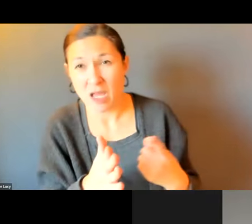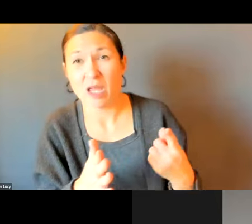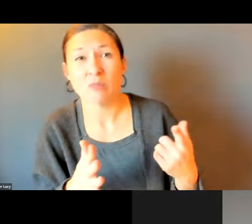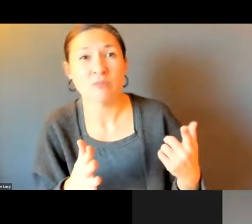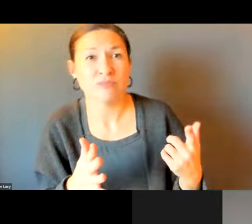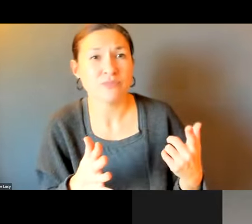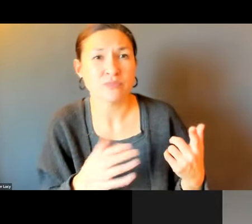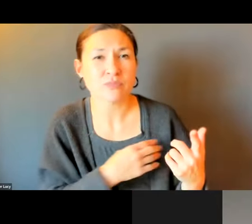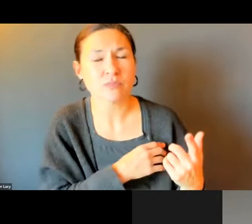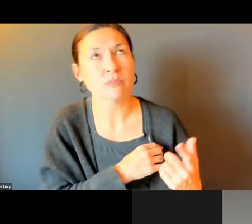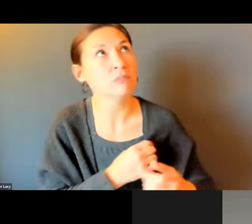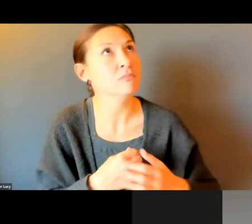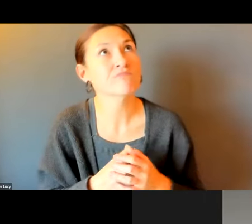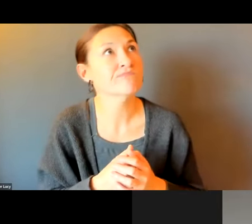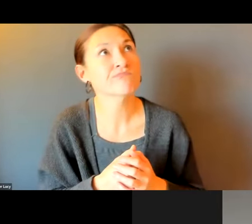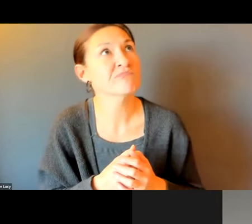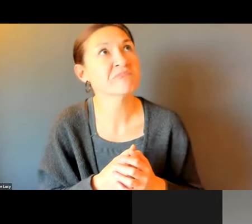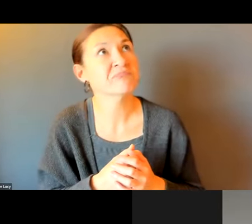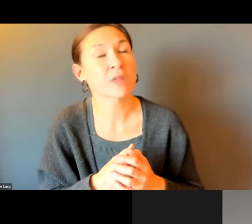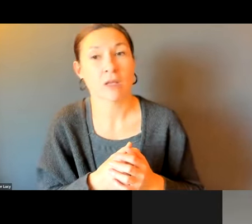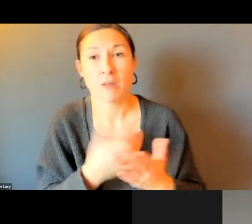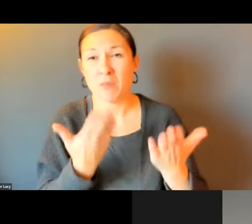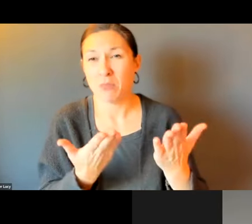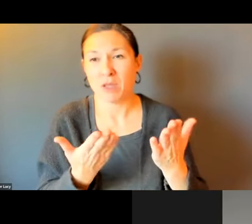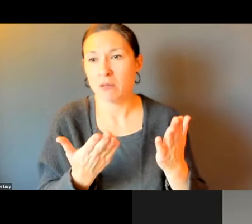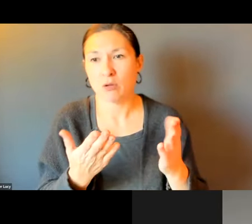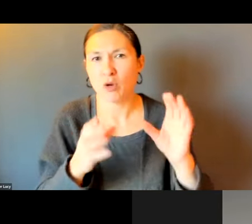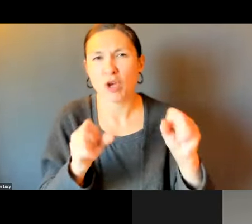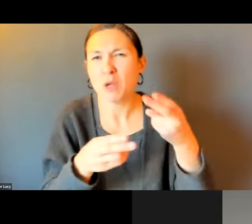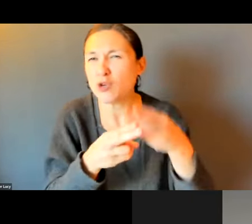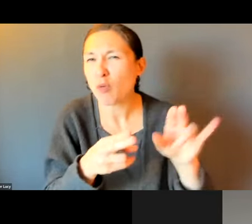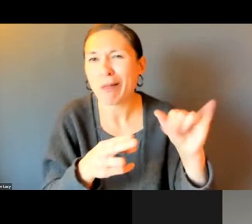THERE ARE TIMES WHERE THERE HAVE BEEN -- THERE'S BEEN